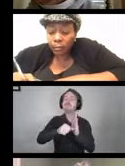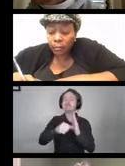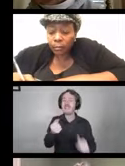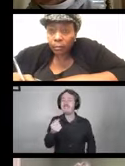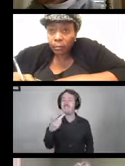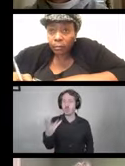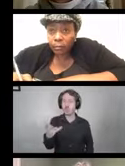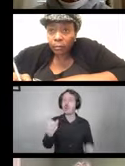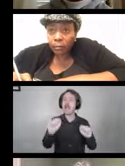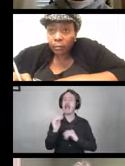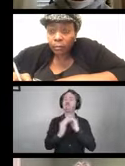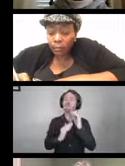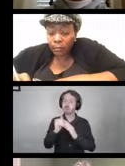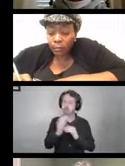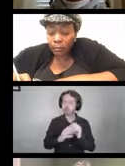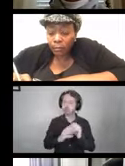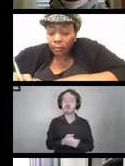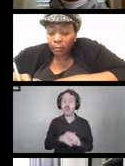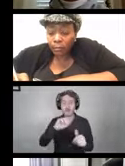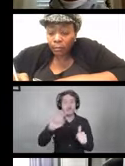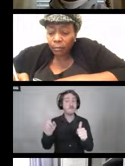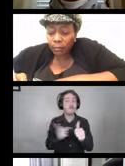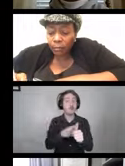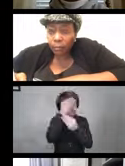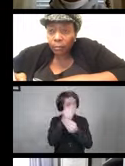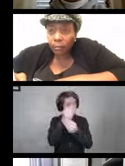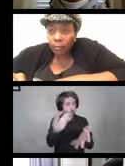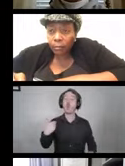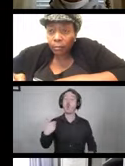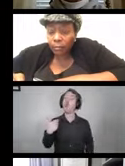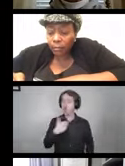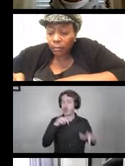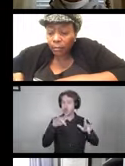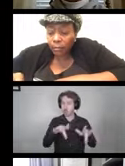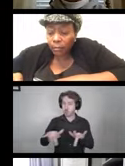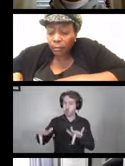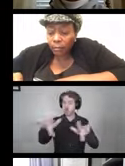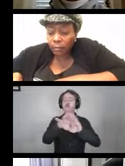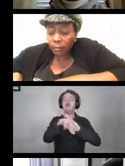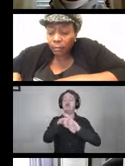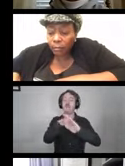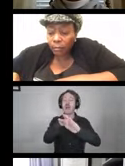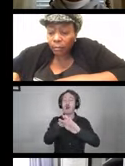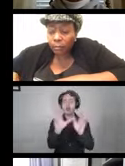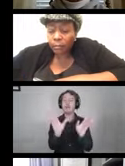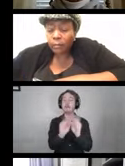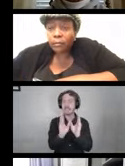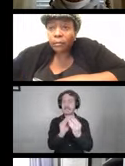I want to let everyone know we're actively recording today's webinar. The recording, the transcript,